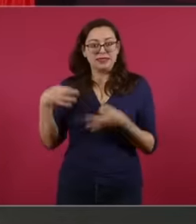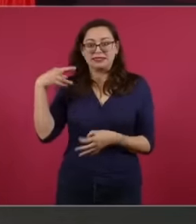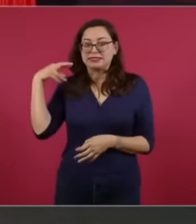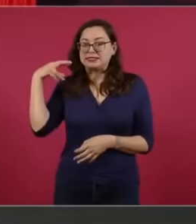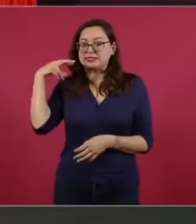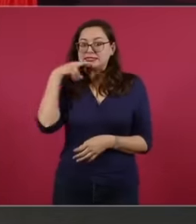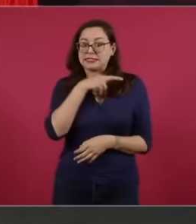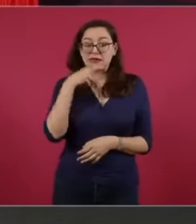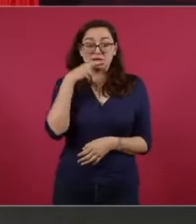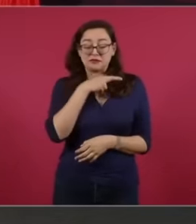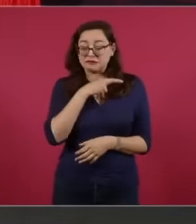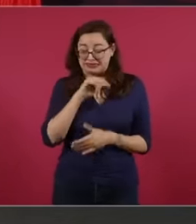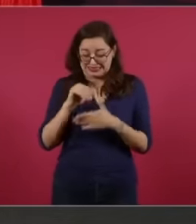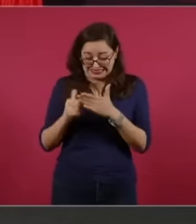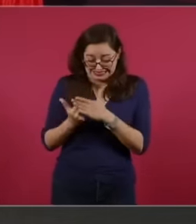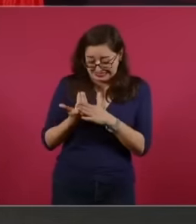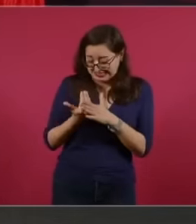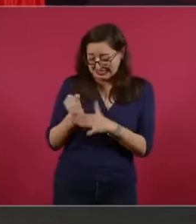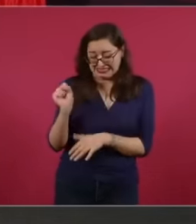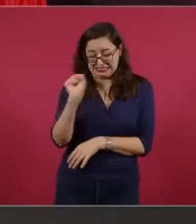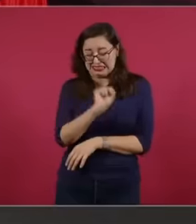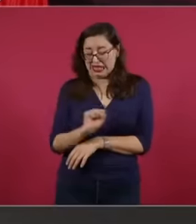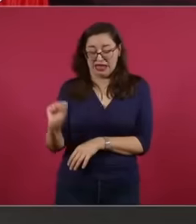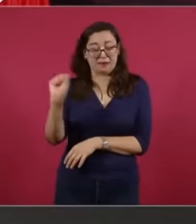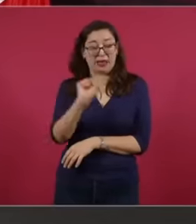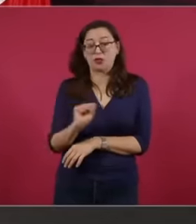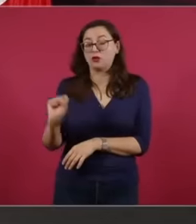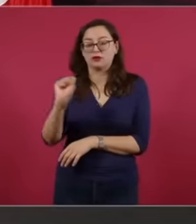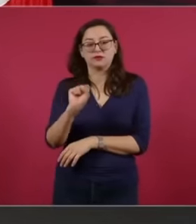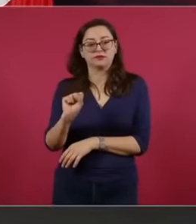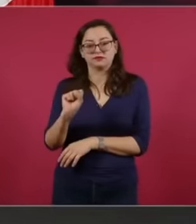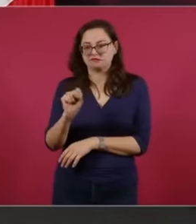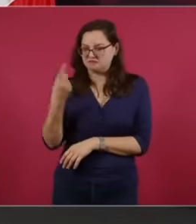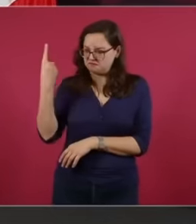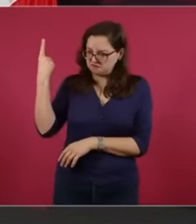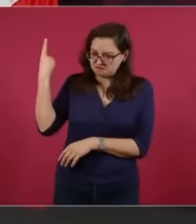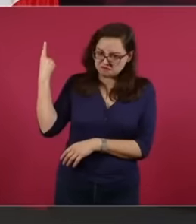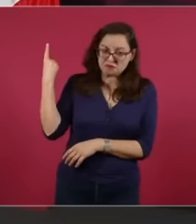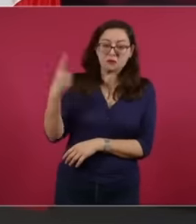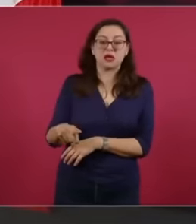ordered his